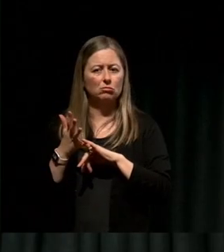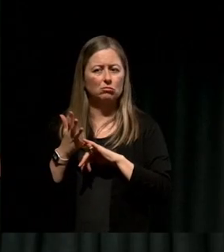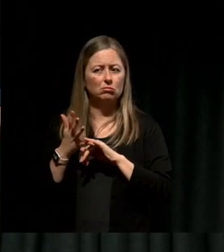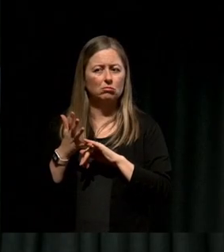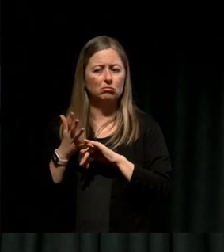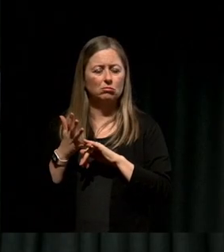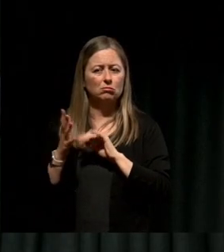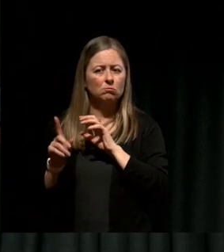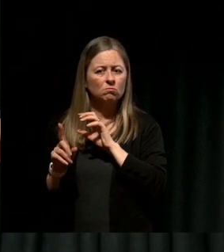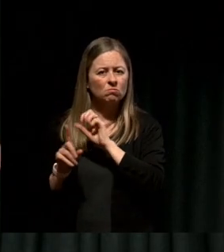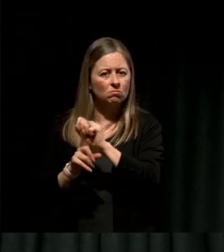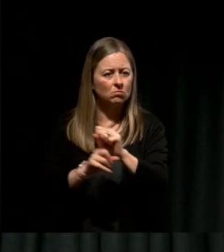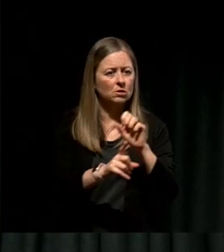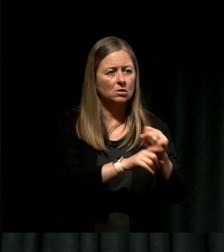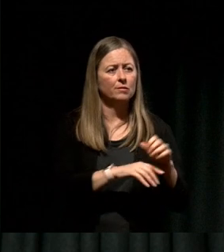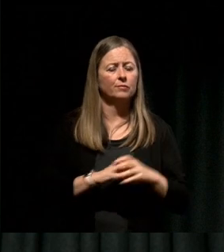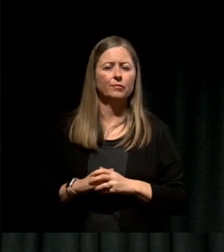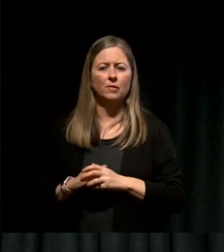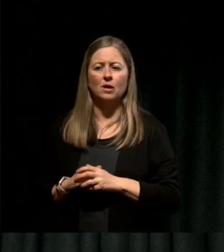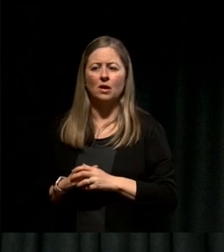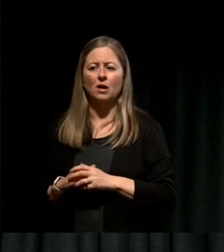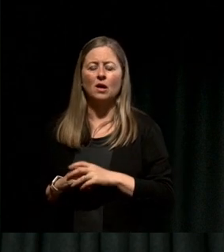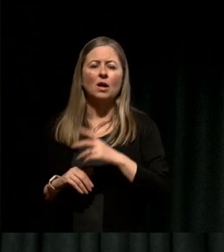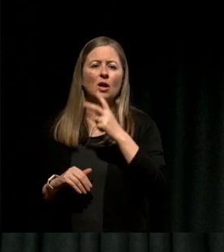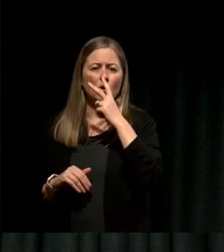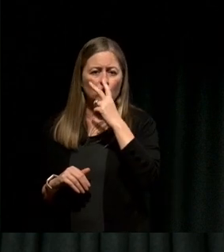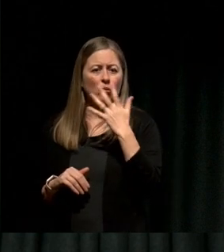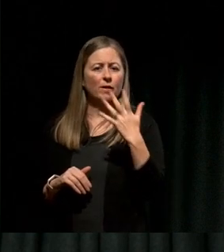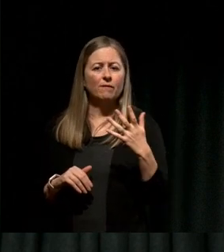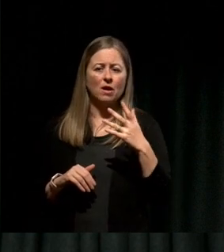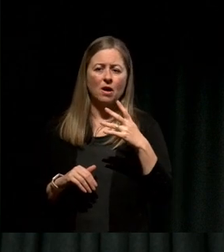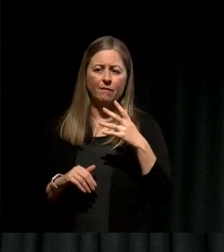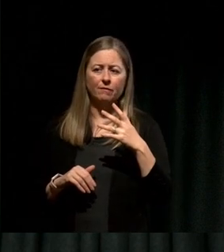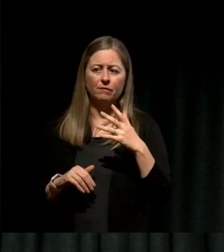On the 23rd of May, a 25 year old student named Sravan Theerthala was attacked by a